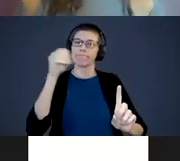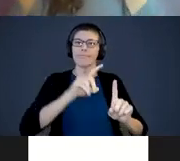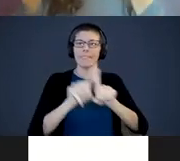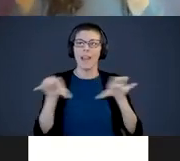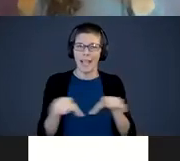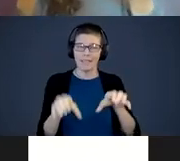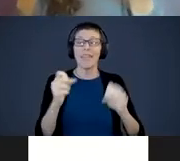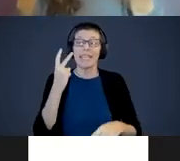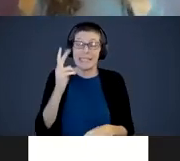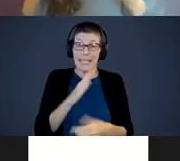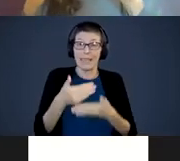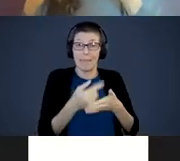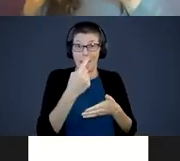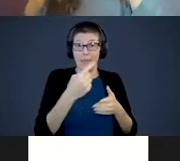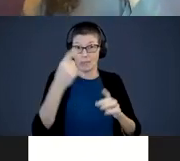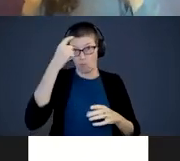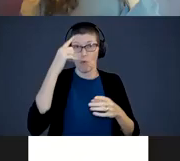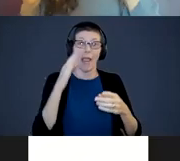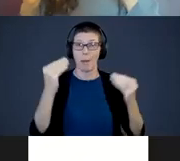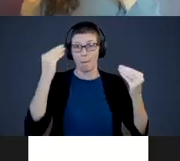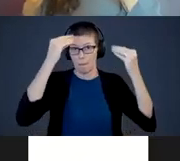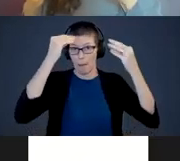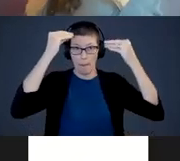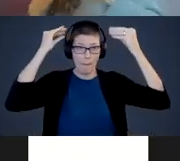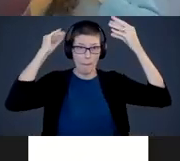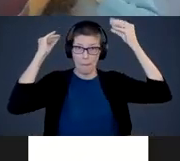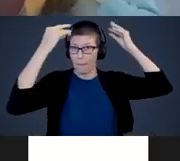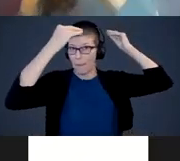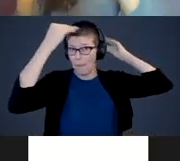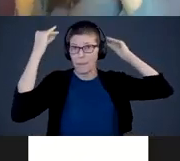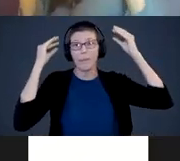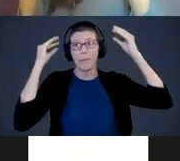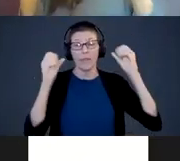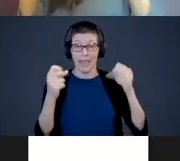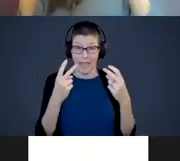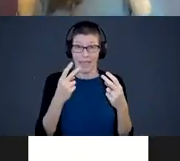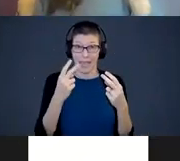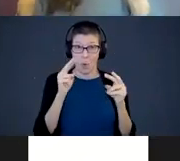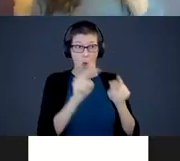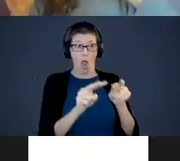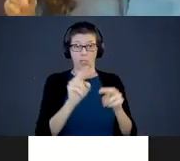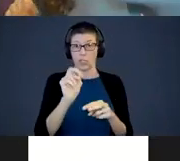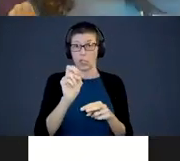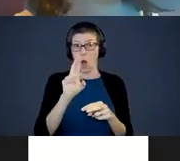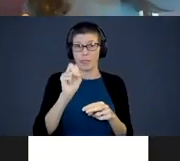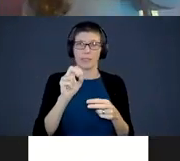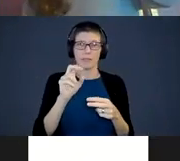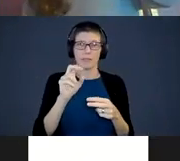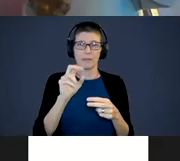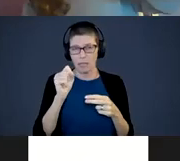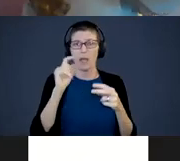brain light up. They can even actually watch these neurons, or these cells travel along those little